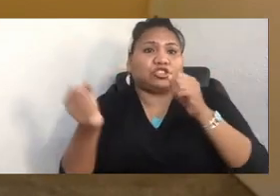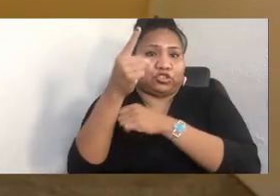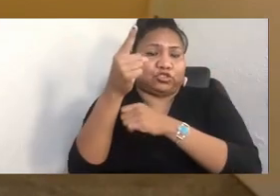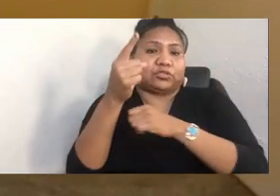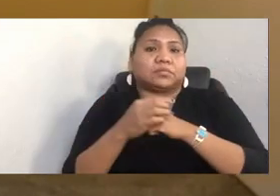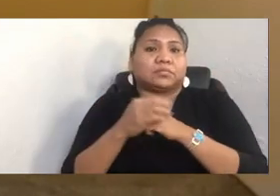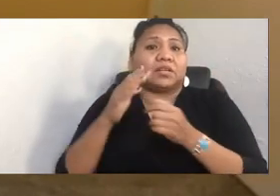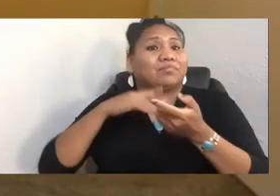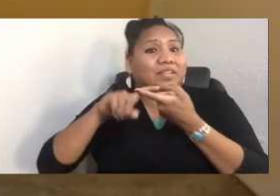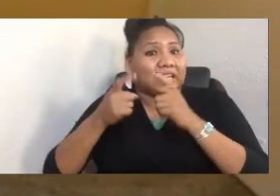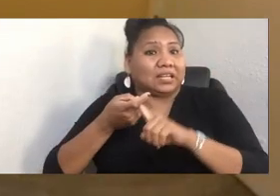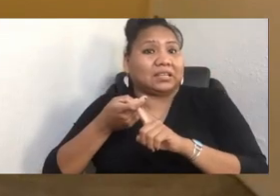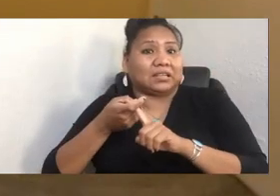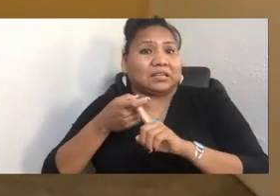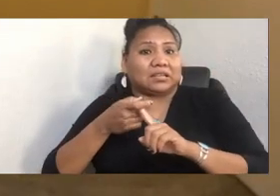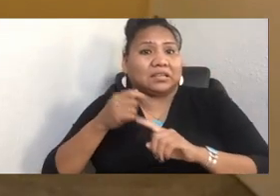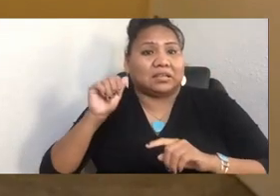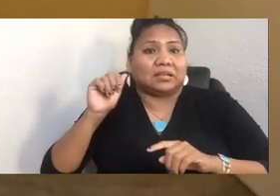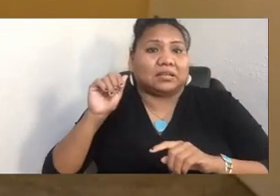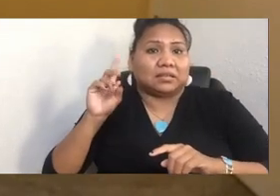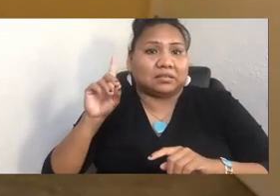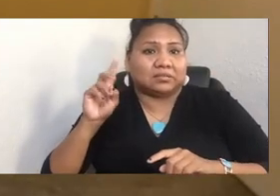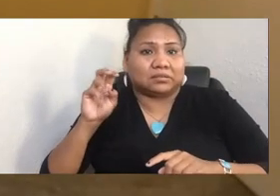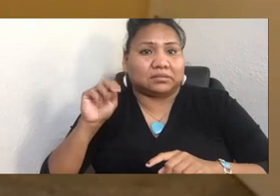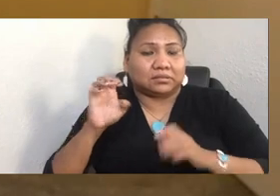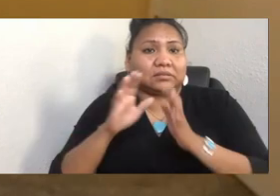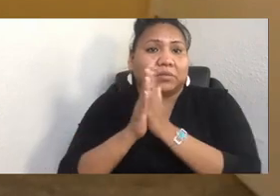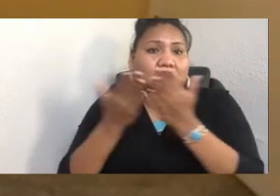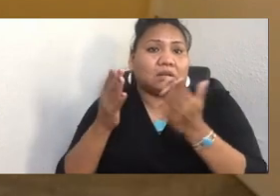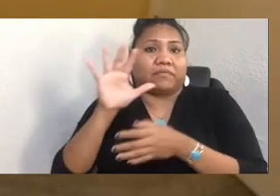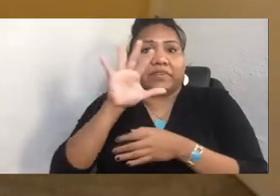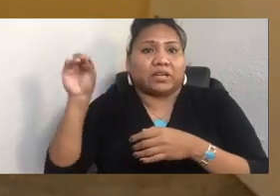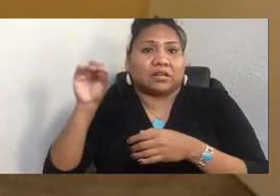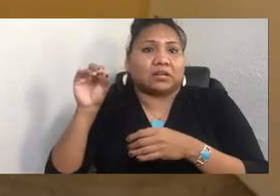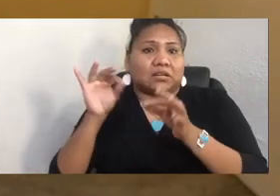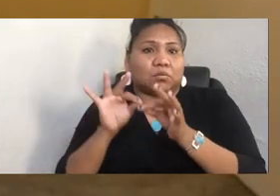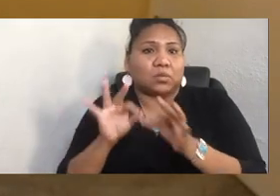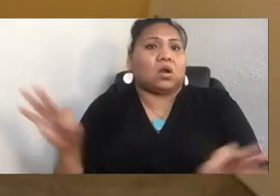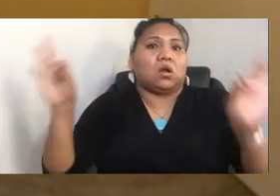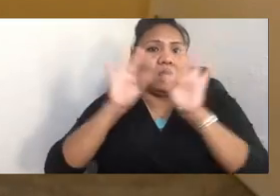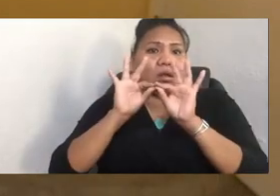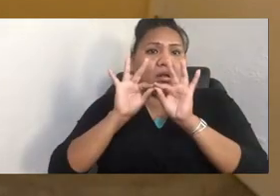It's called "Notable Native People." And then it has a long byline, so I won't pretend to know what it is.